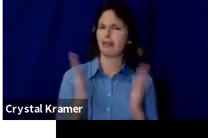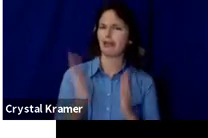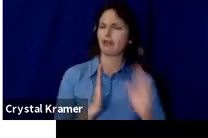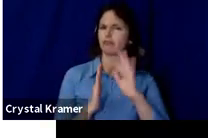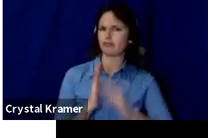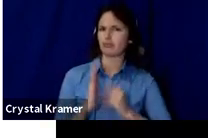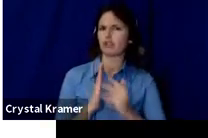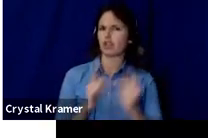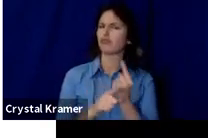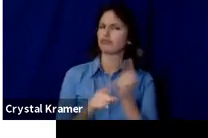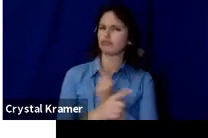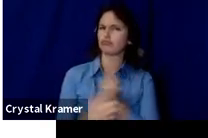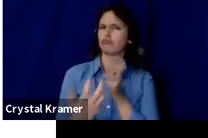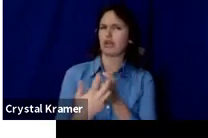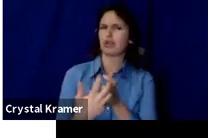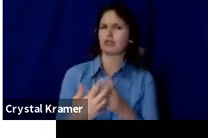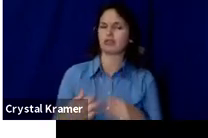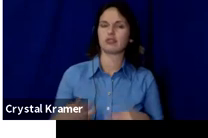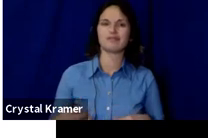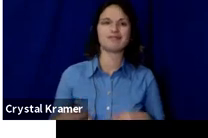You should avoid major holidays and weekends.